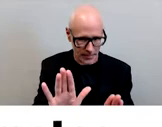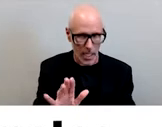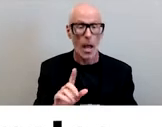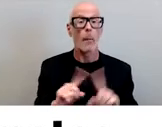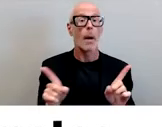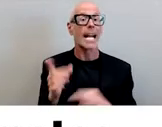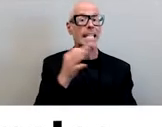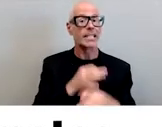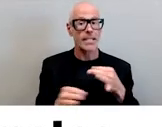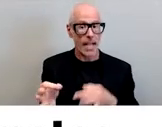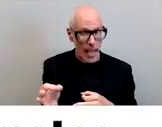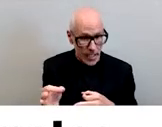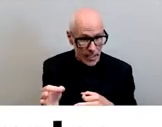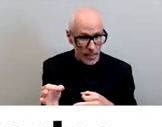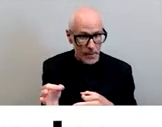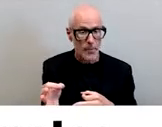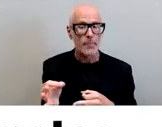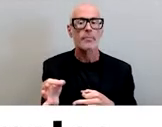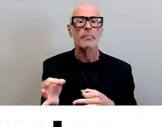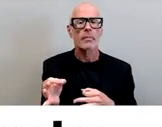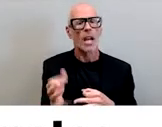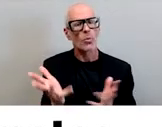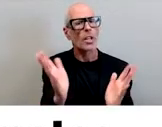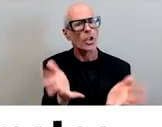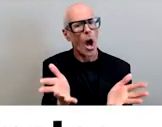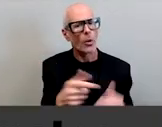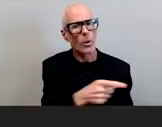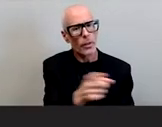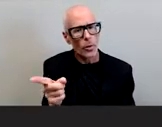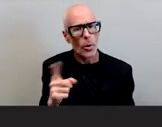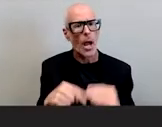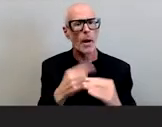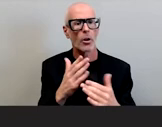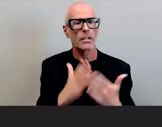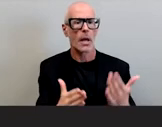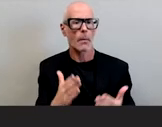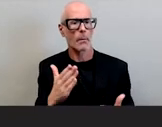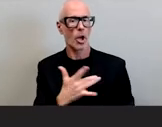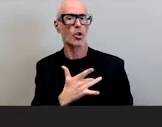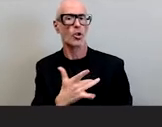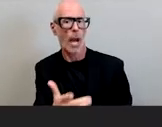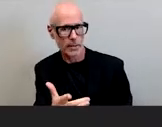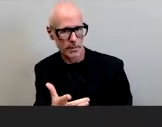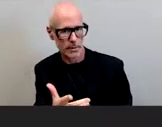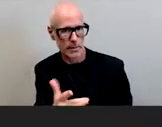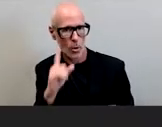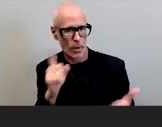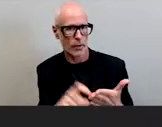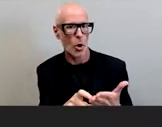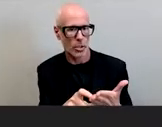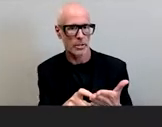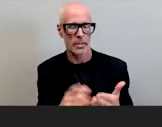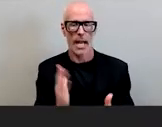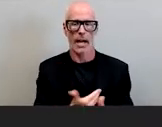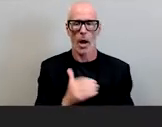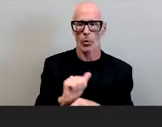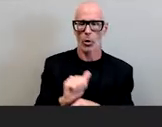instead though is talk with you about some trends that we've noticed in our work at the center with